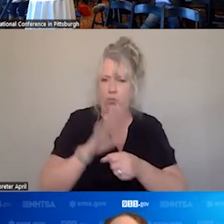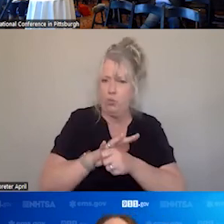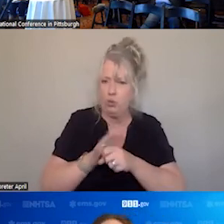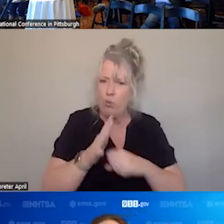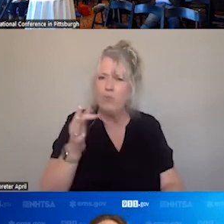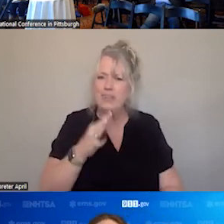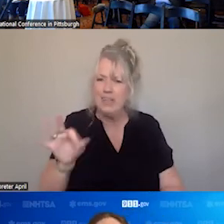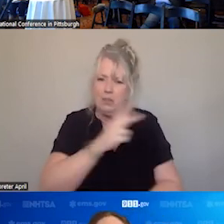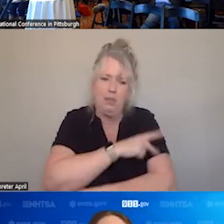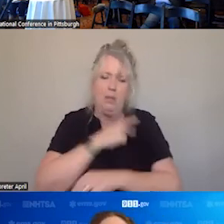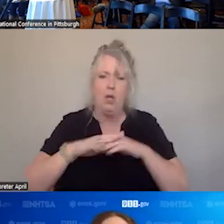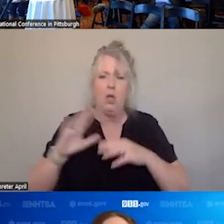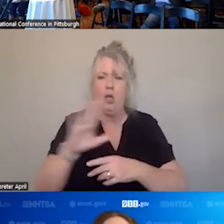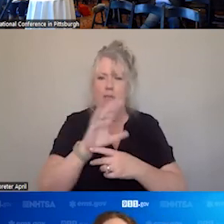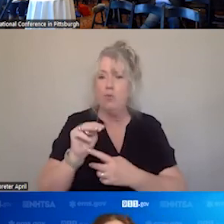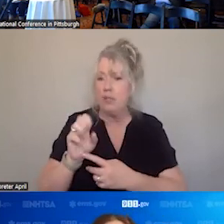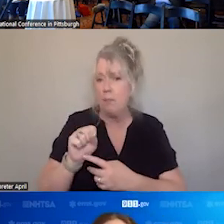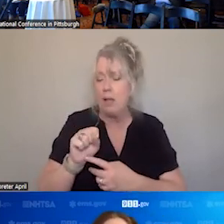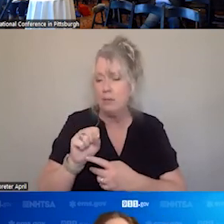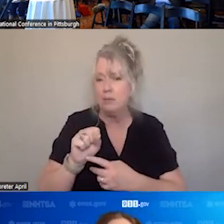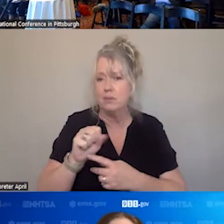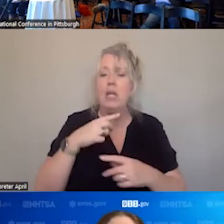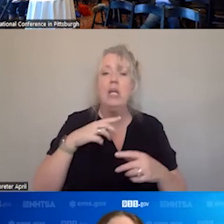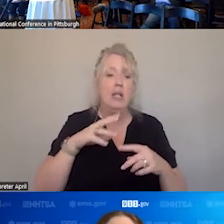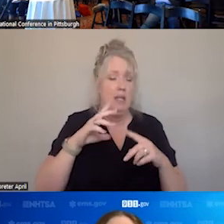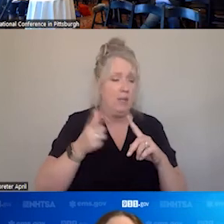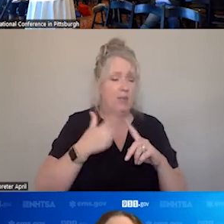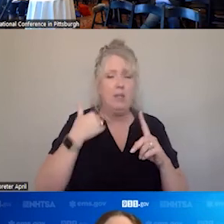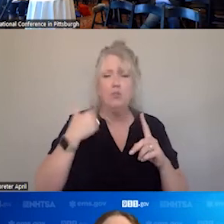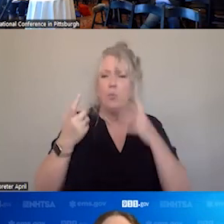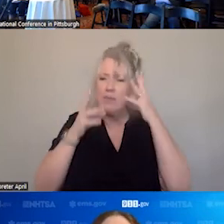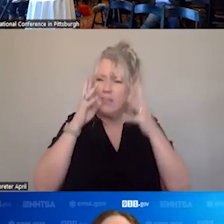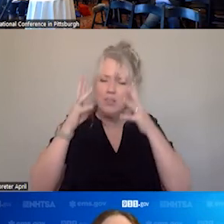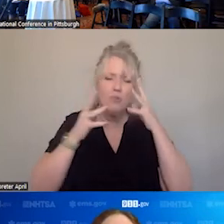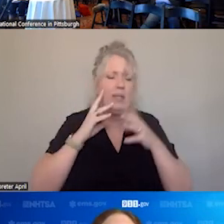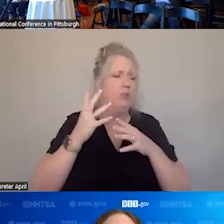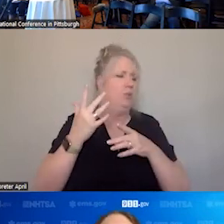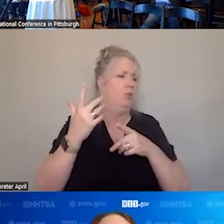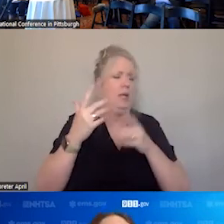ON THEIR EMS AGENCY. WHEN WE HAVE INNOVATIVE PRACTITIONERS, MEDICAL DIRECTORS, COLLABORATION